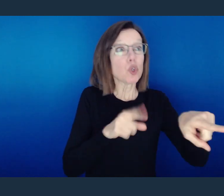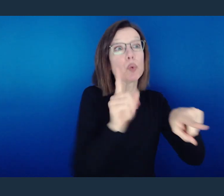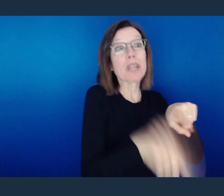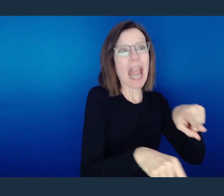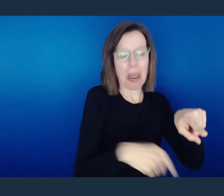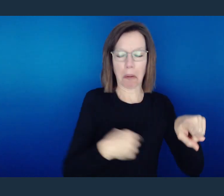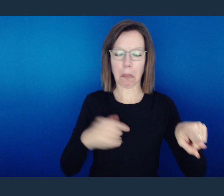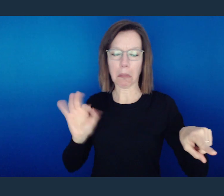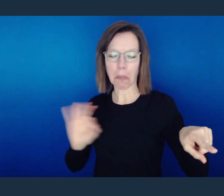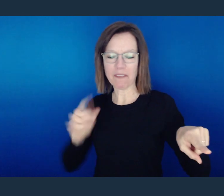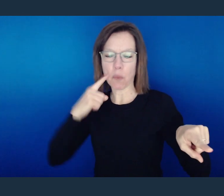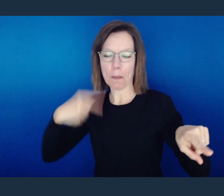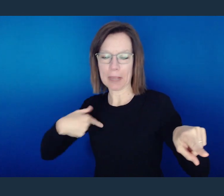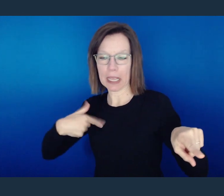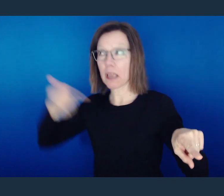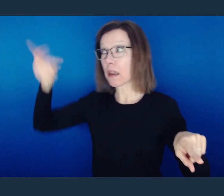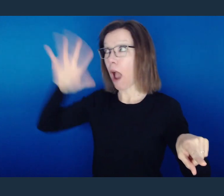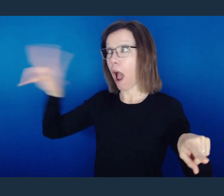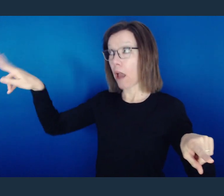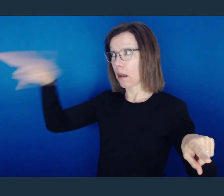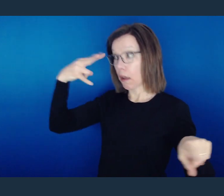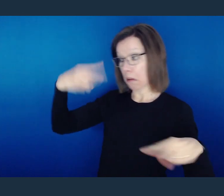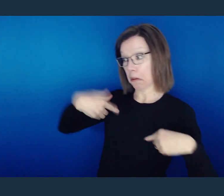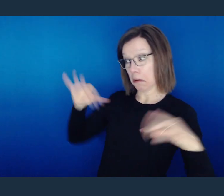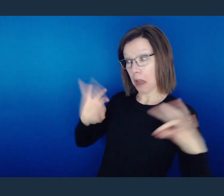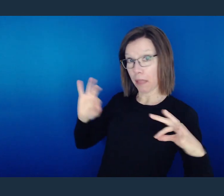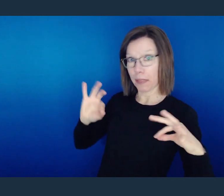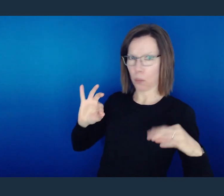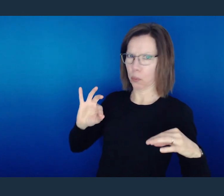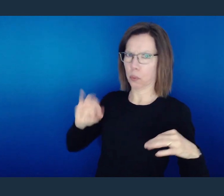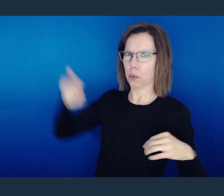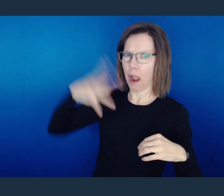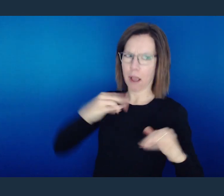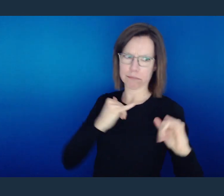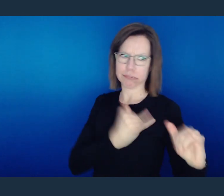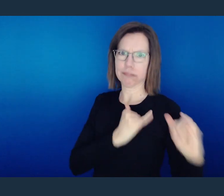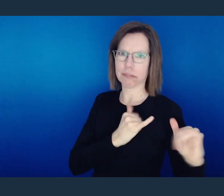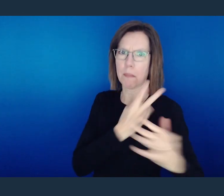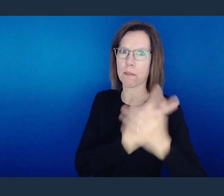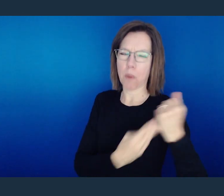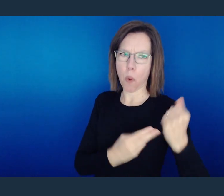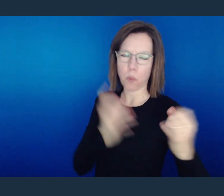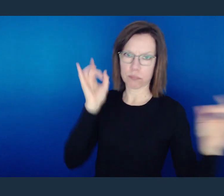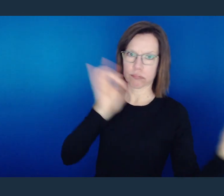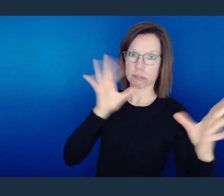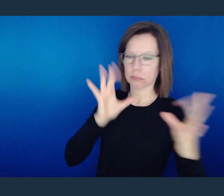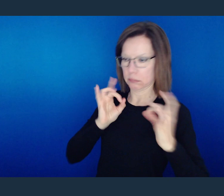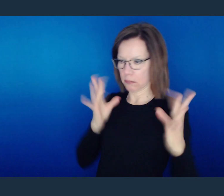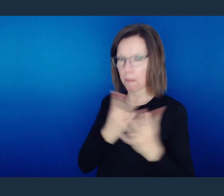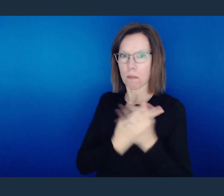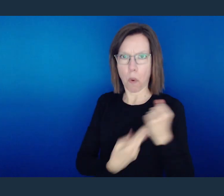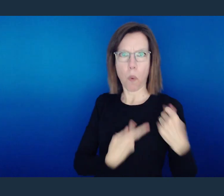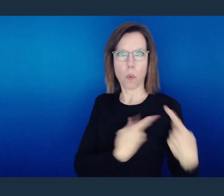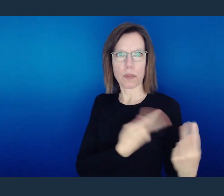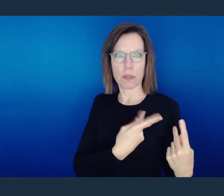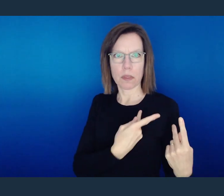And because God is not partial, He will hold me just as accountable as He would hold you and the other person we're looking at.